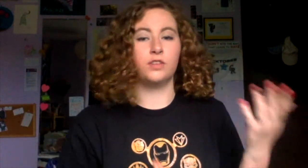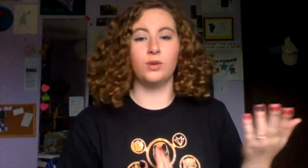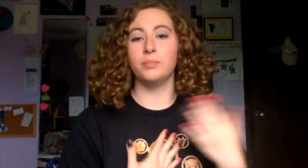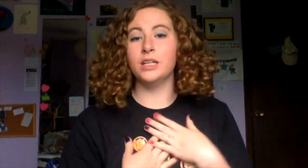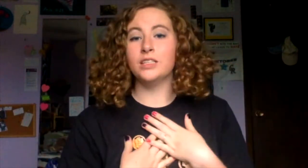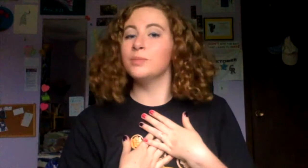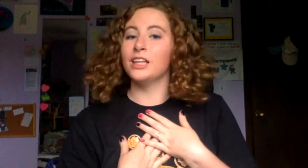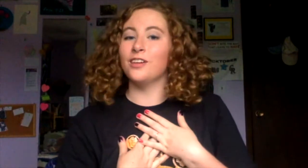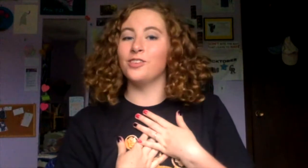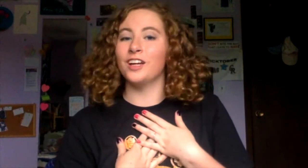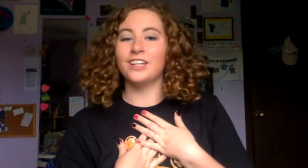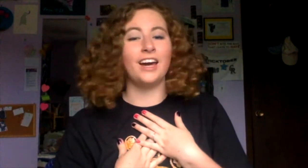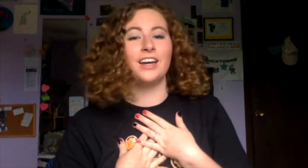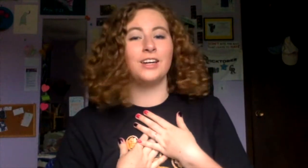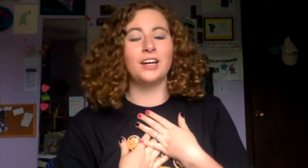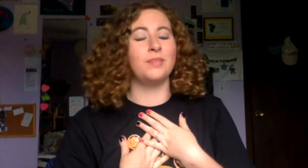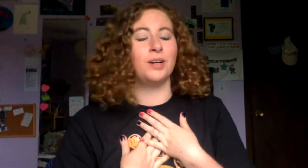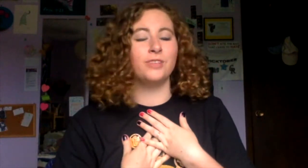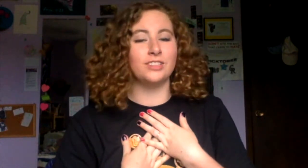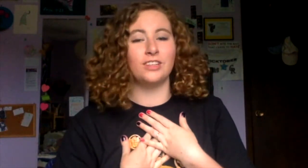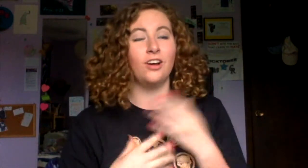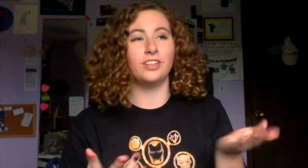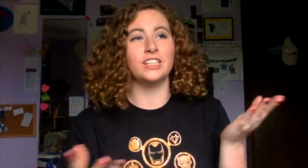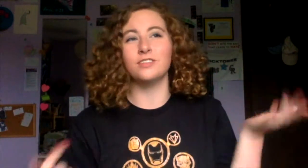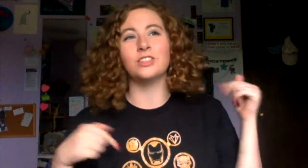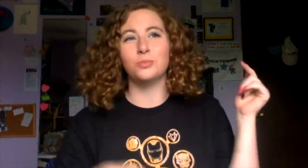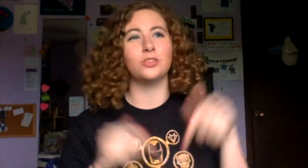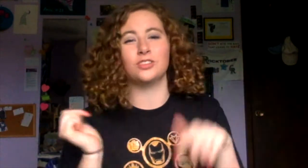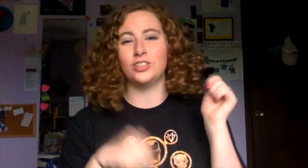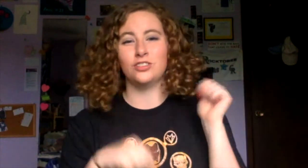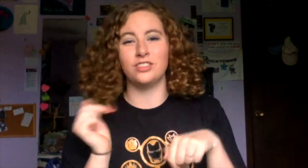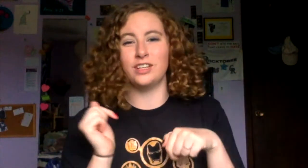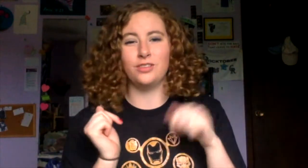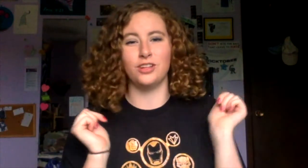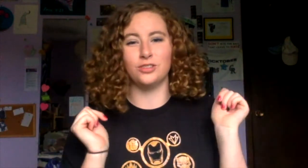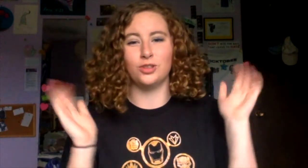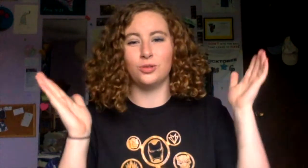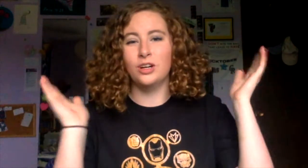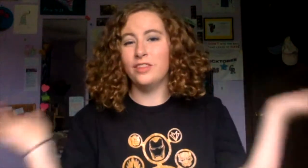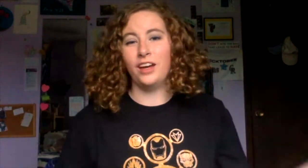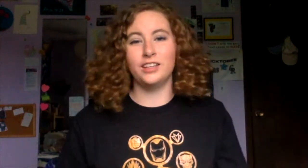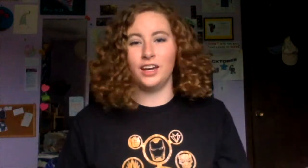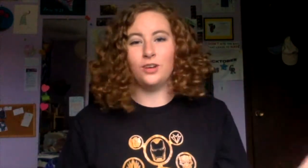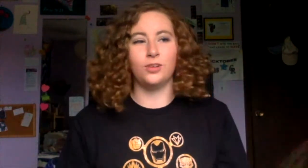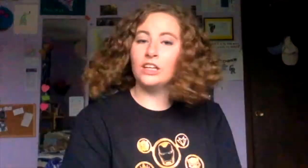you want me to be that friend (I am already giving you book suggestions, so that can count).